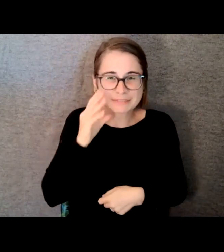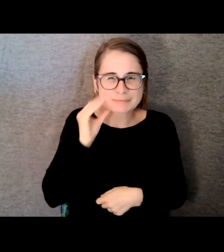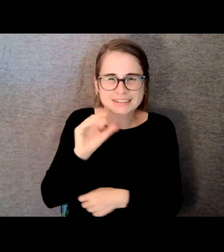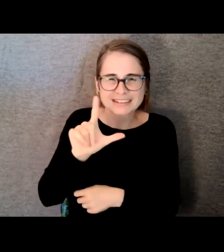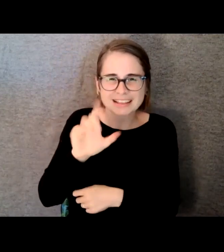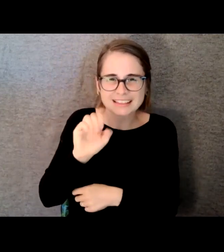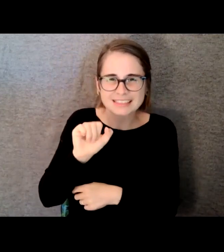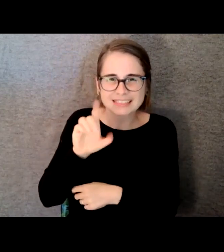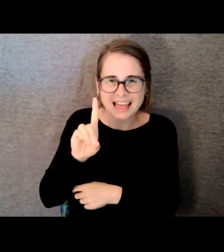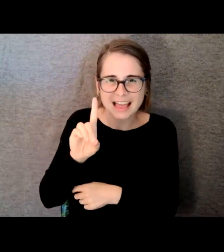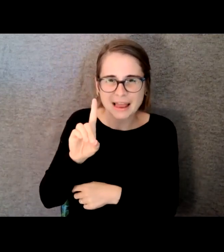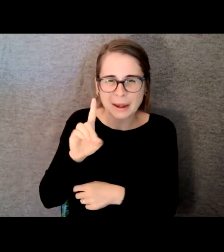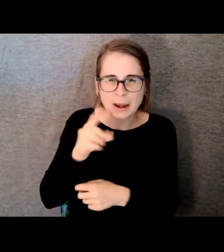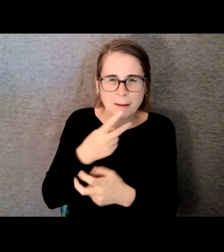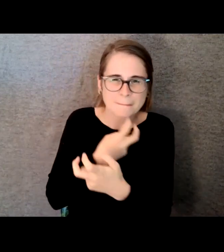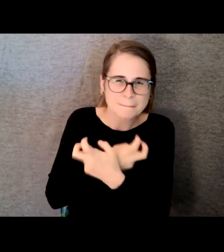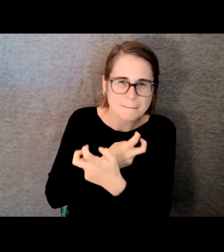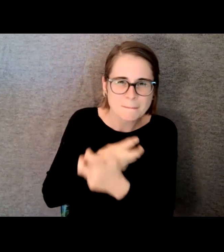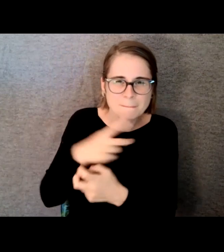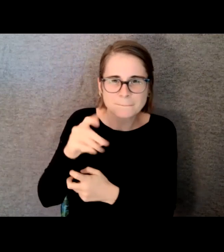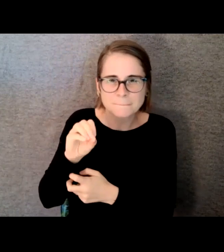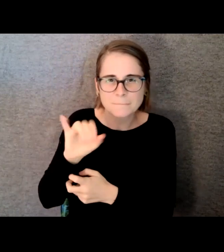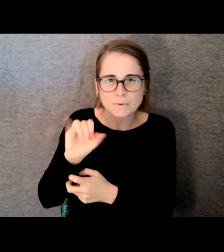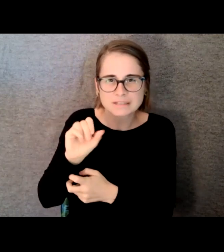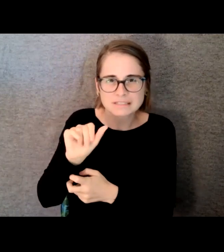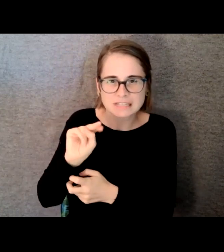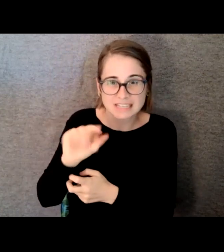six months of playing with the band he comes up to me one night he said, Jesse, when did